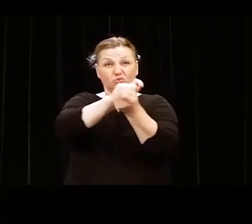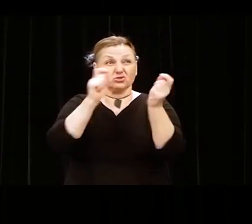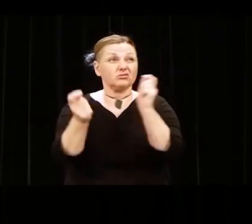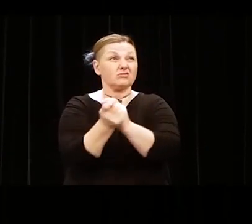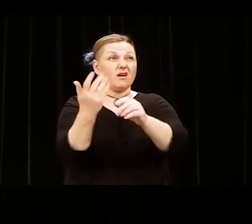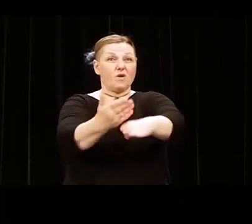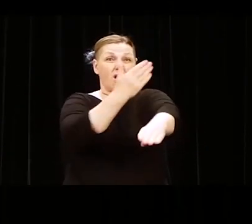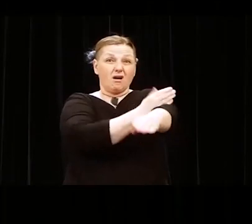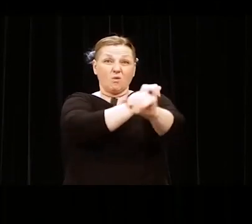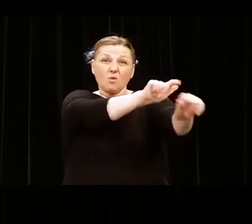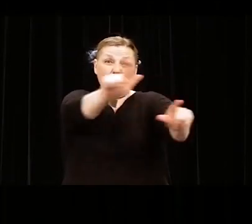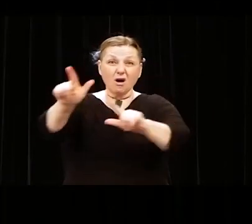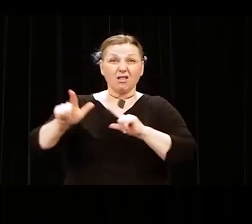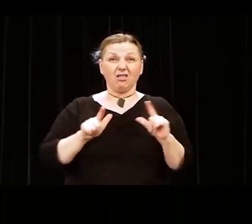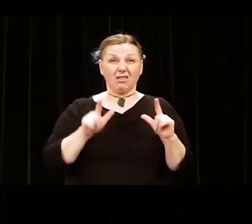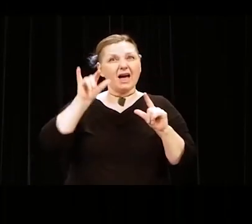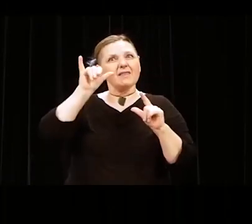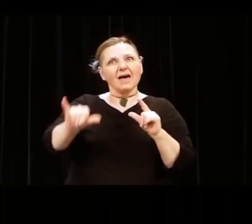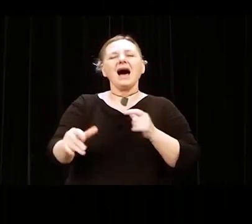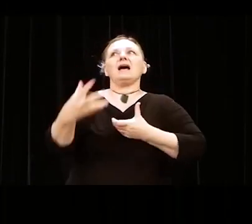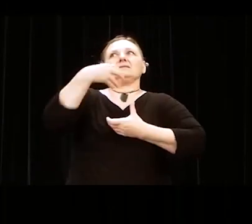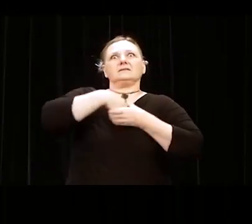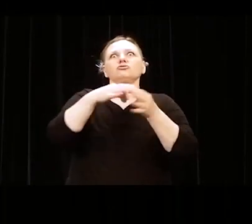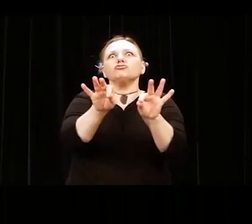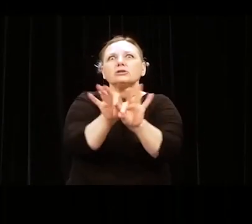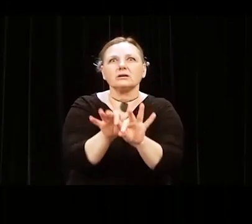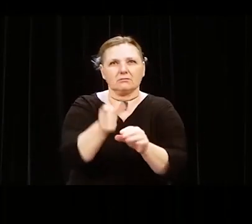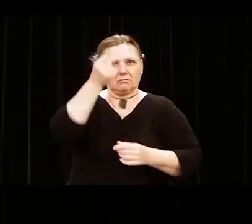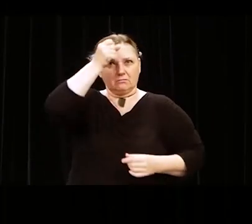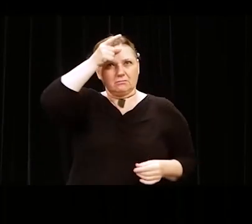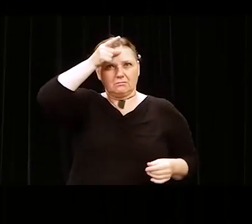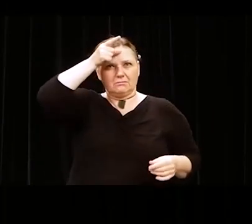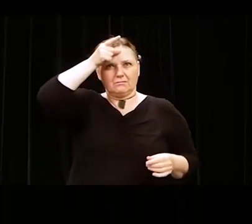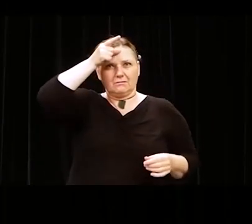To behave well is to know that in life there are causes.